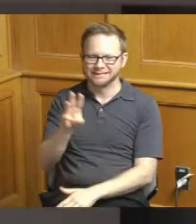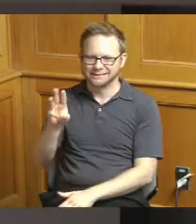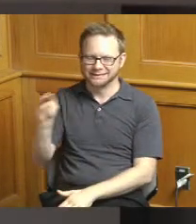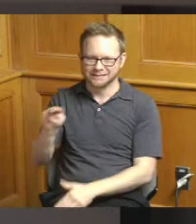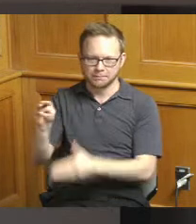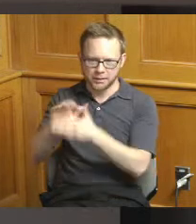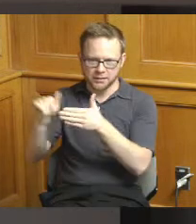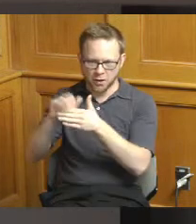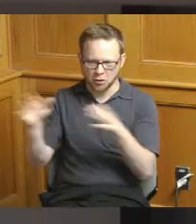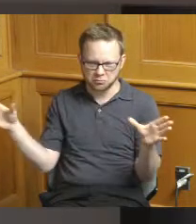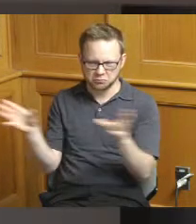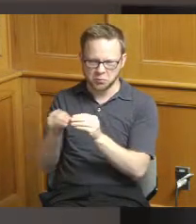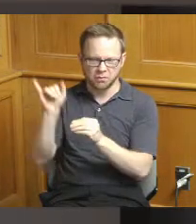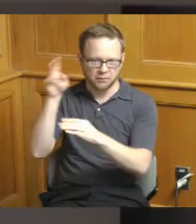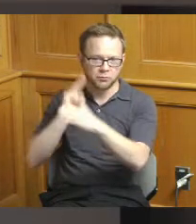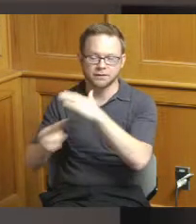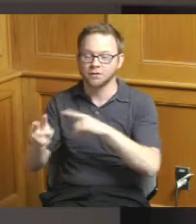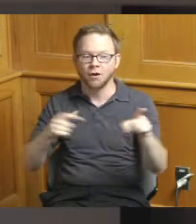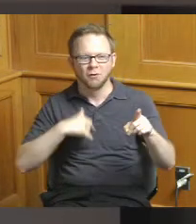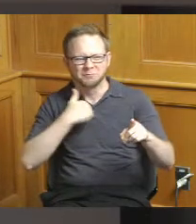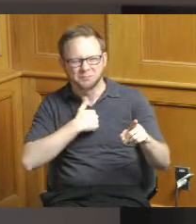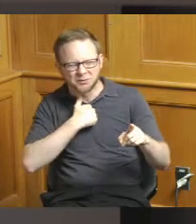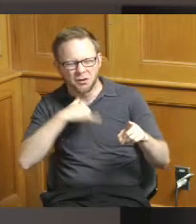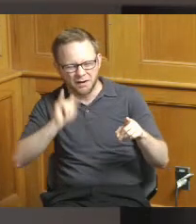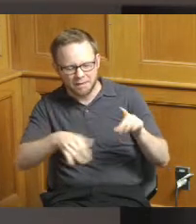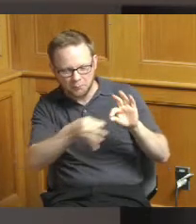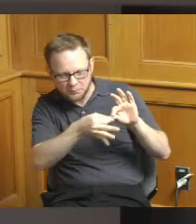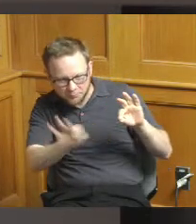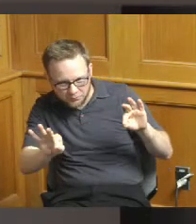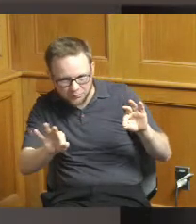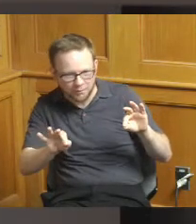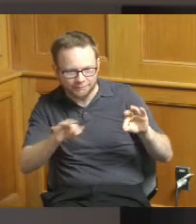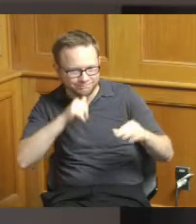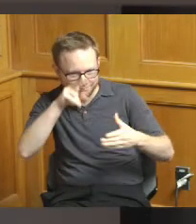was at the bottom and I wasn't reading the box it's a lot of text on this slide I apologize